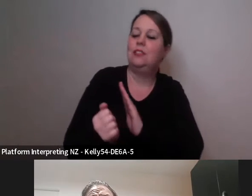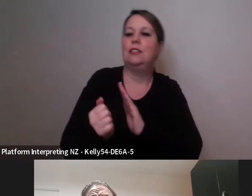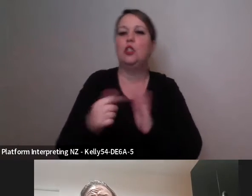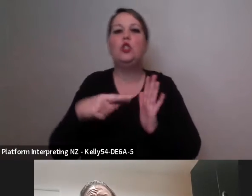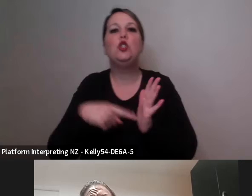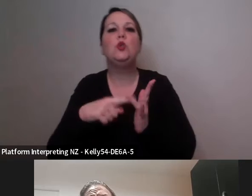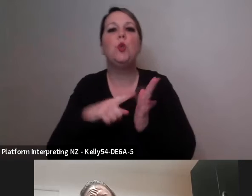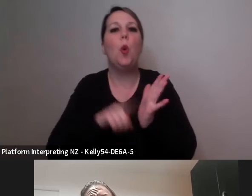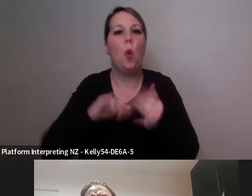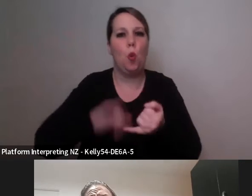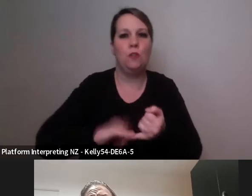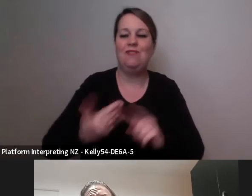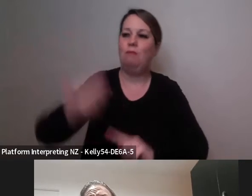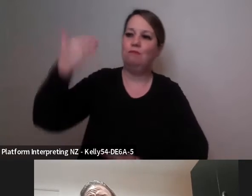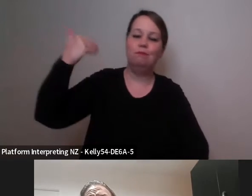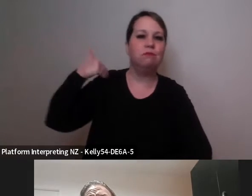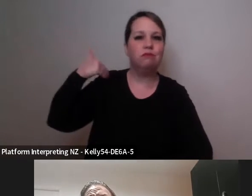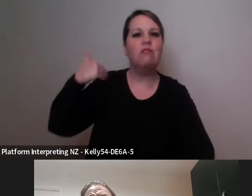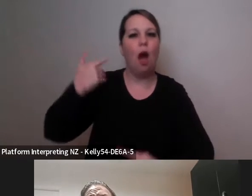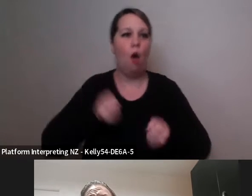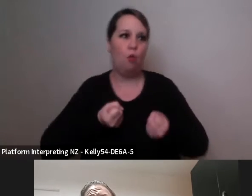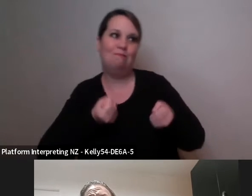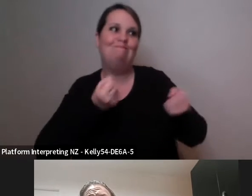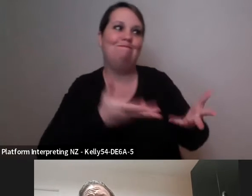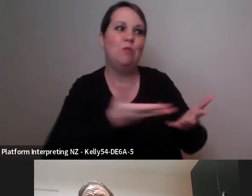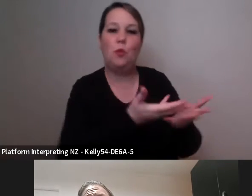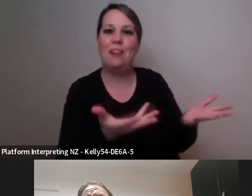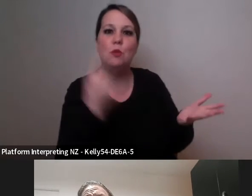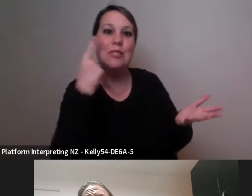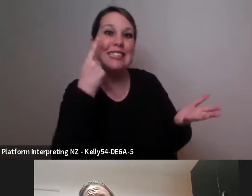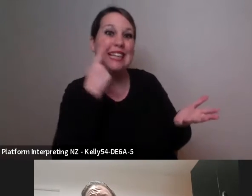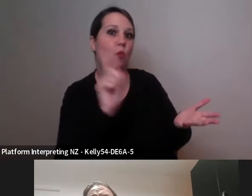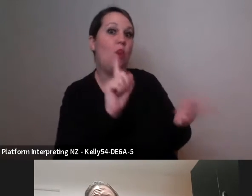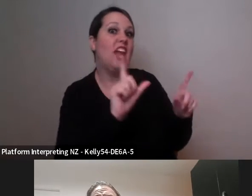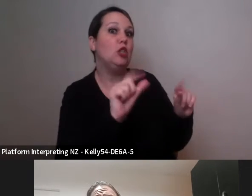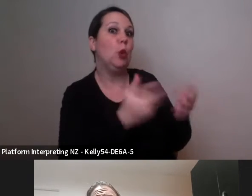a new company or a new group of artists often sometimes they have not had the opportunity of